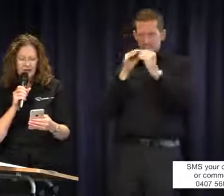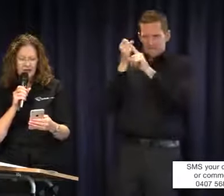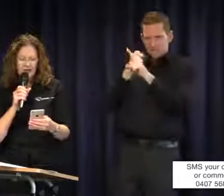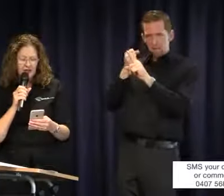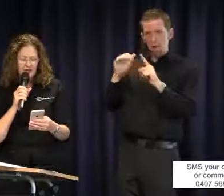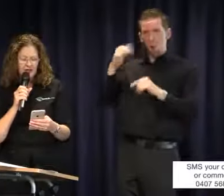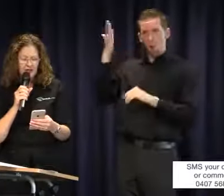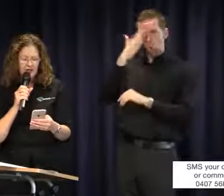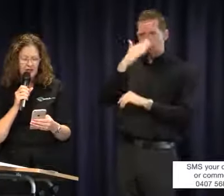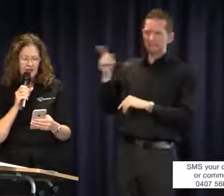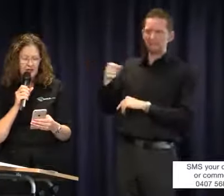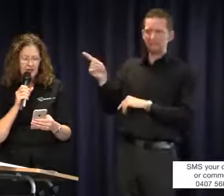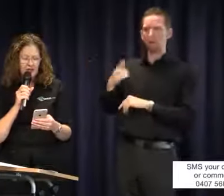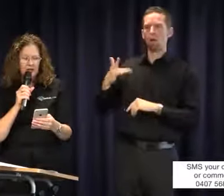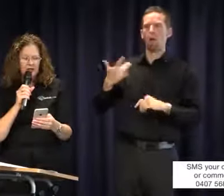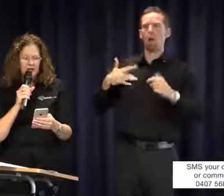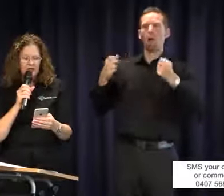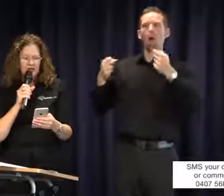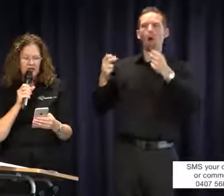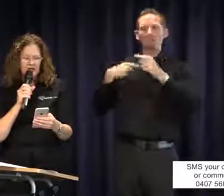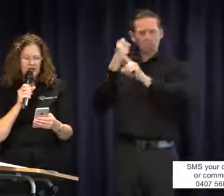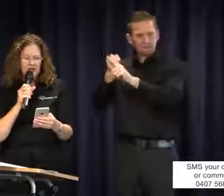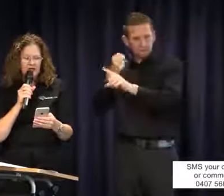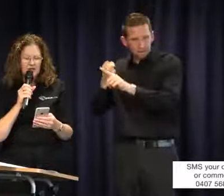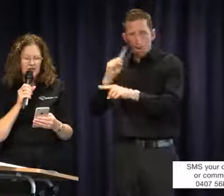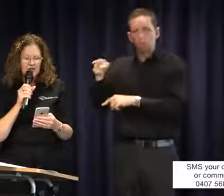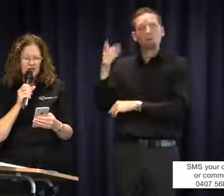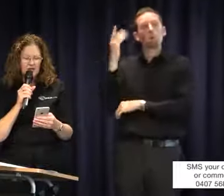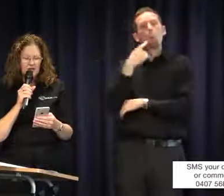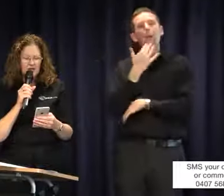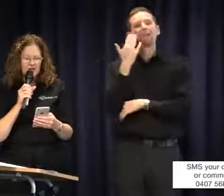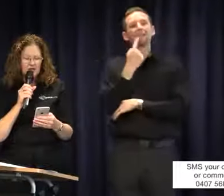by getting live captioning at the moment but their reaction is Auslan interpreters are